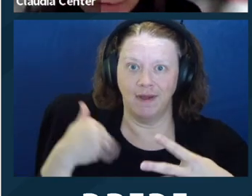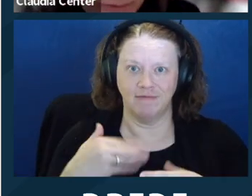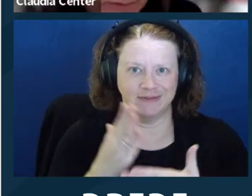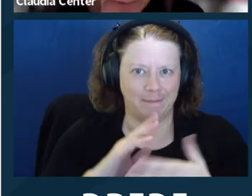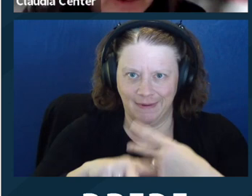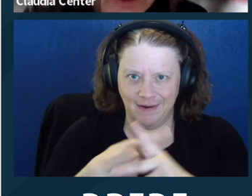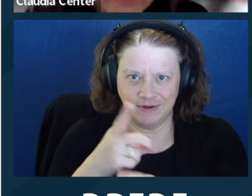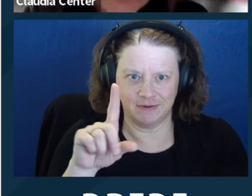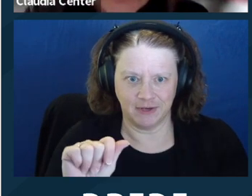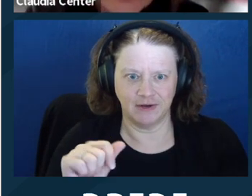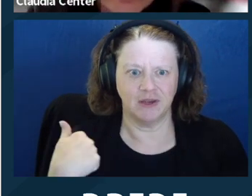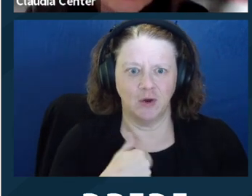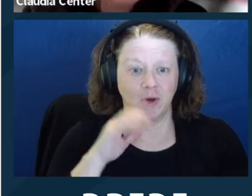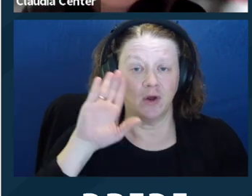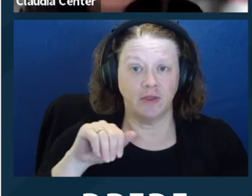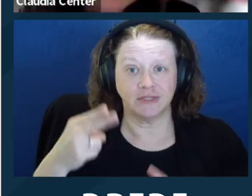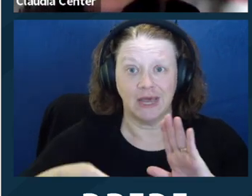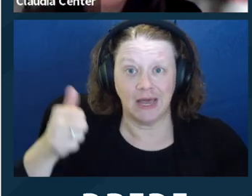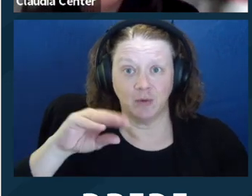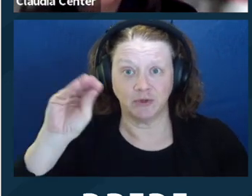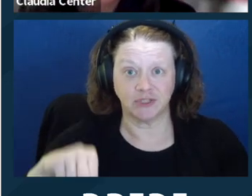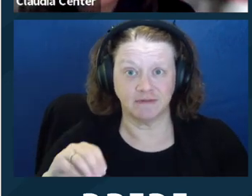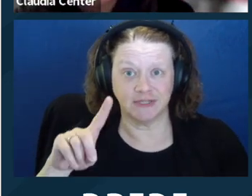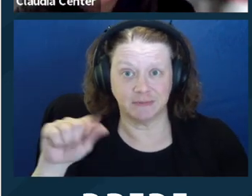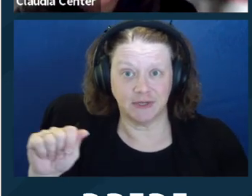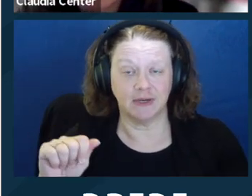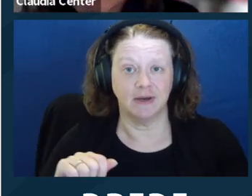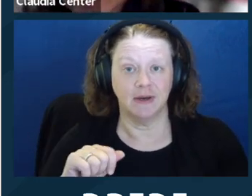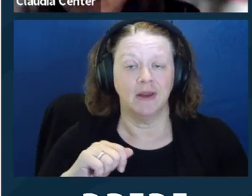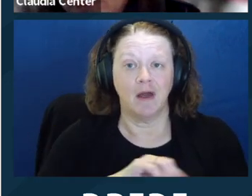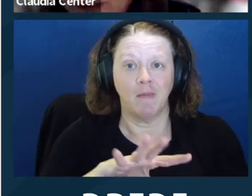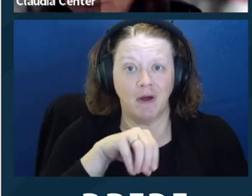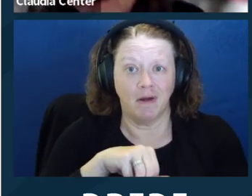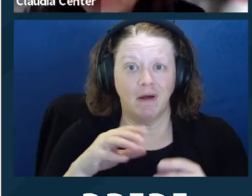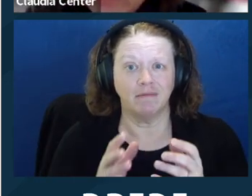of disability, and we know there are higher rates of disability among a lot of the populations